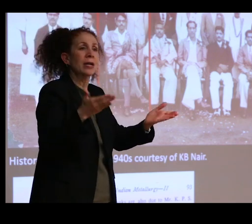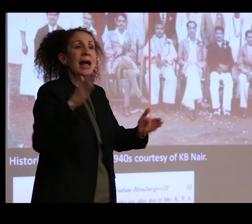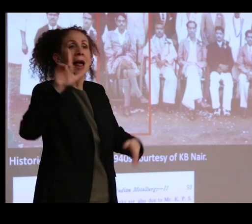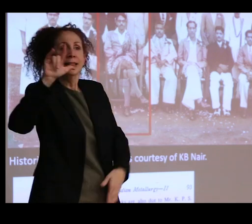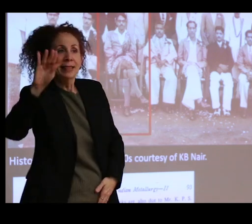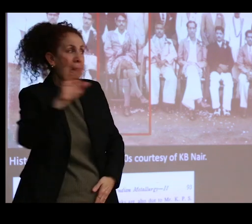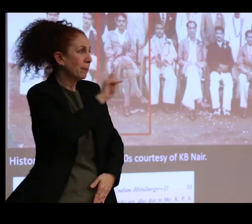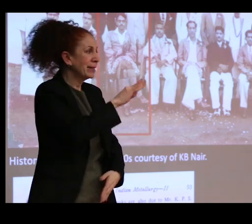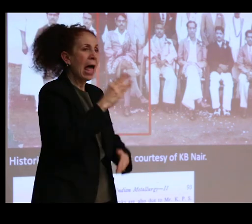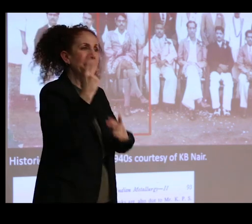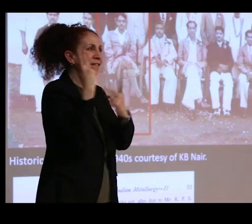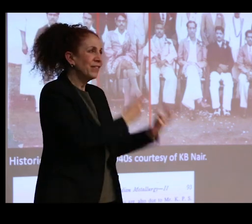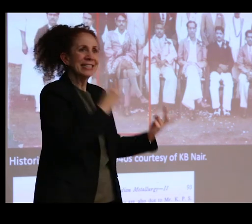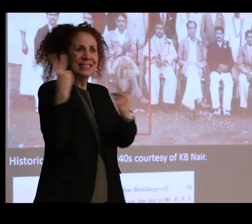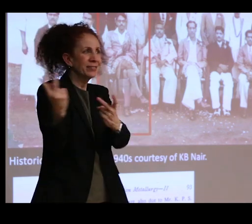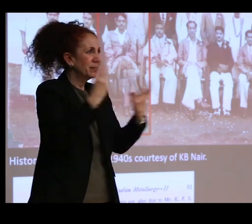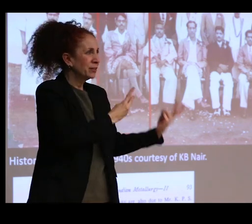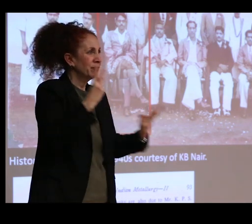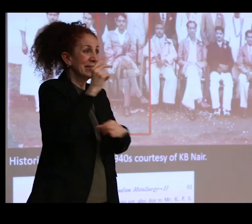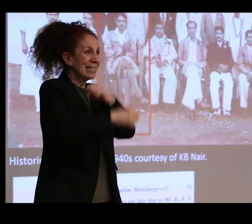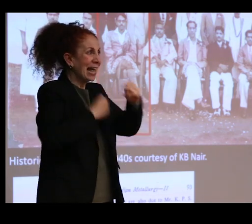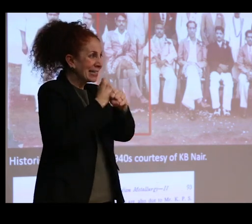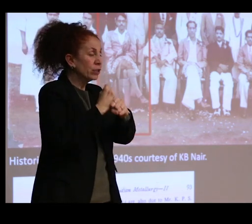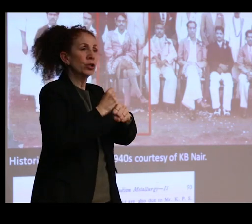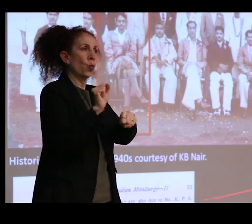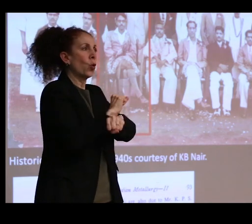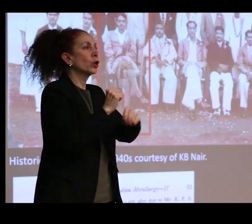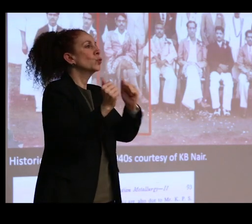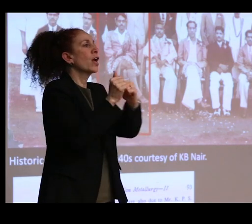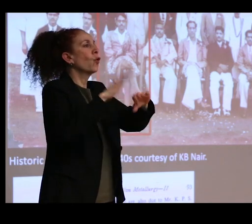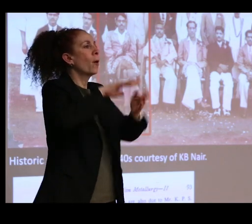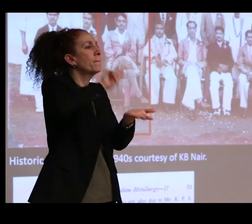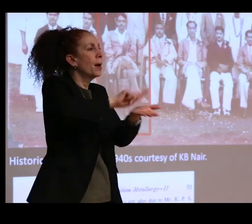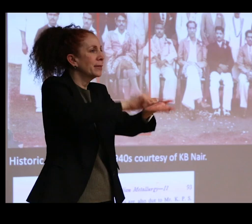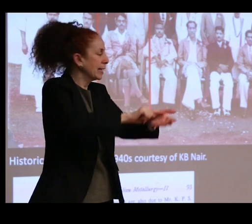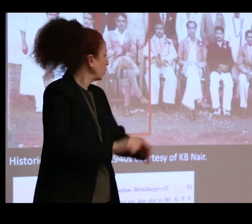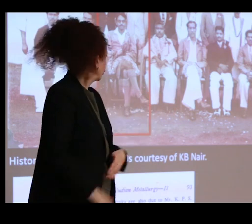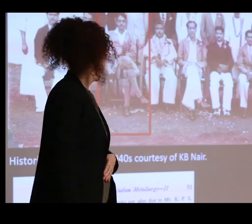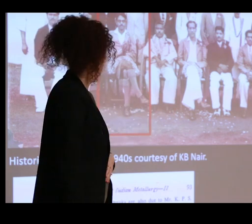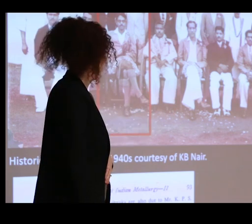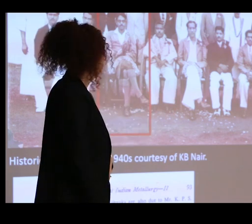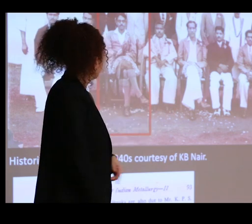I think, and certainly were working on publications together. And the metallographic cross-sections, here you